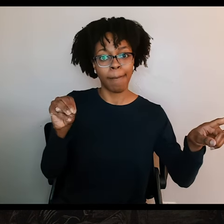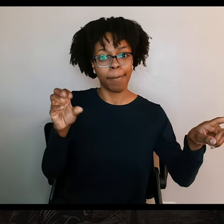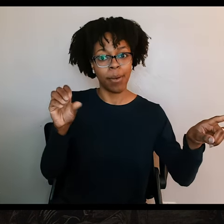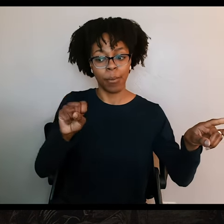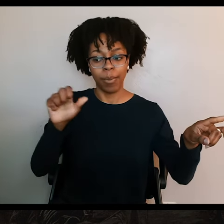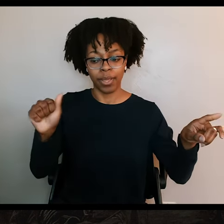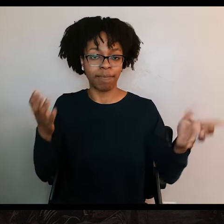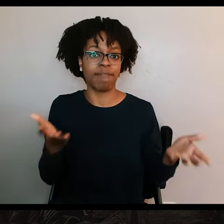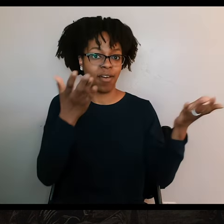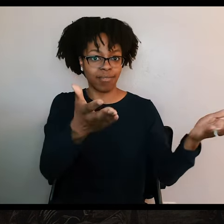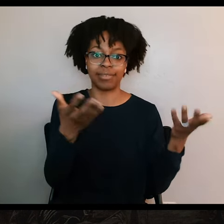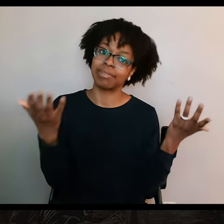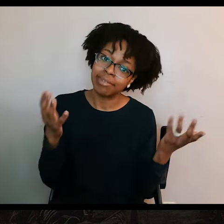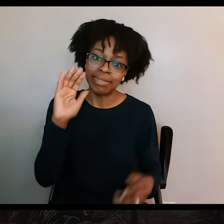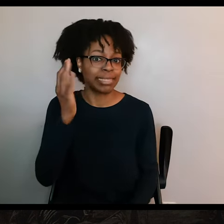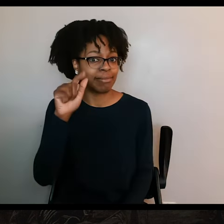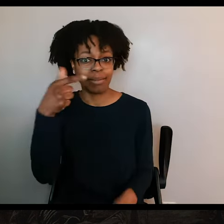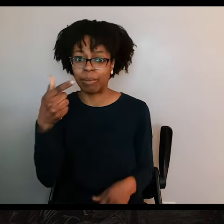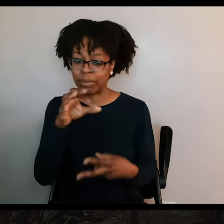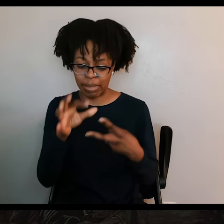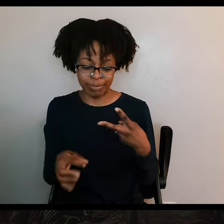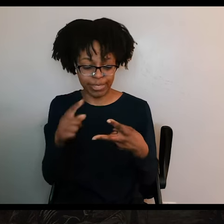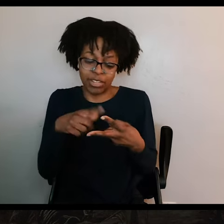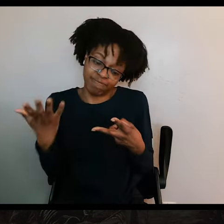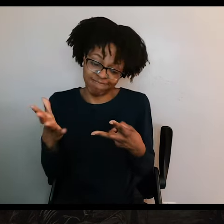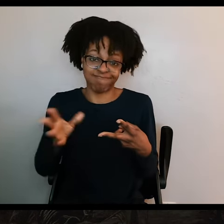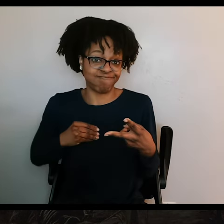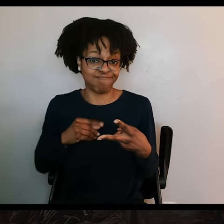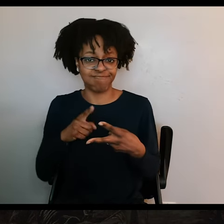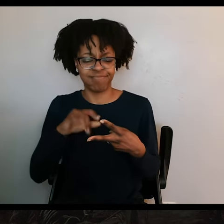And Fannin agreed to surrender. What's strange is that he told his men that their lives would be spared.